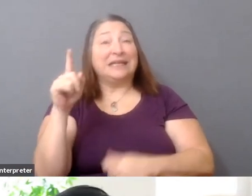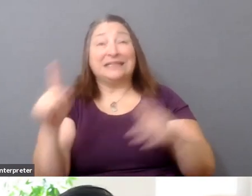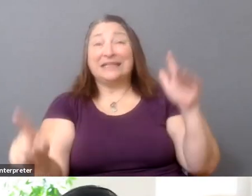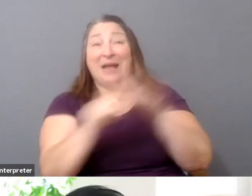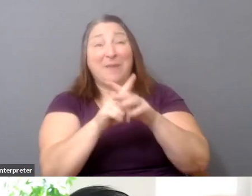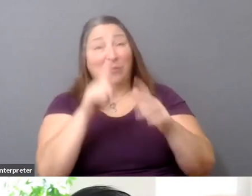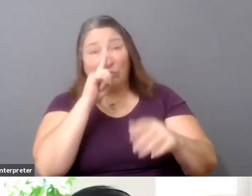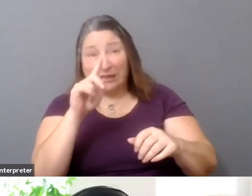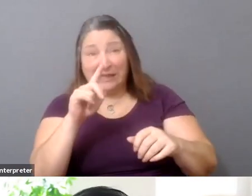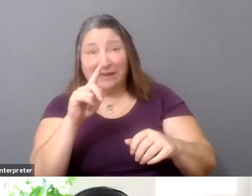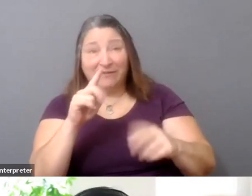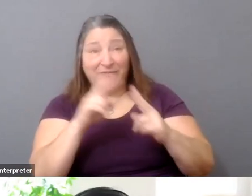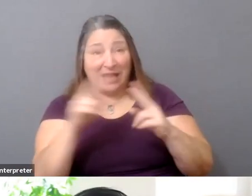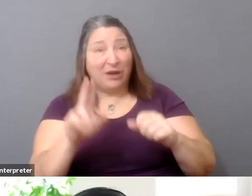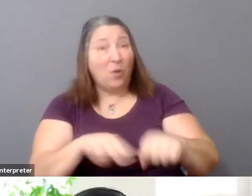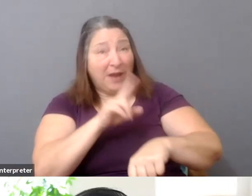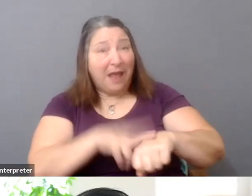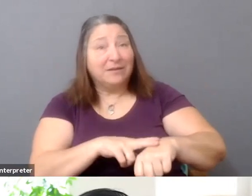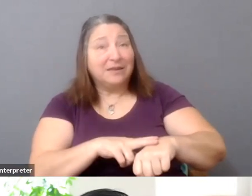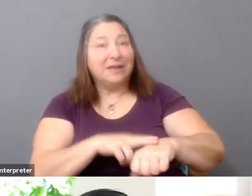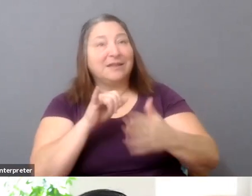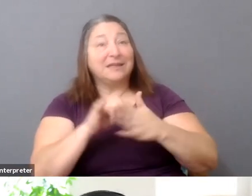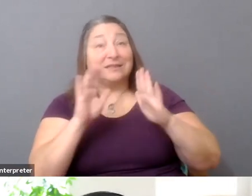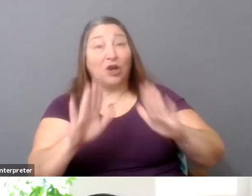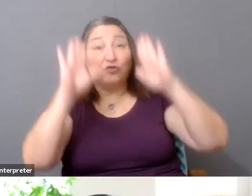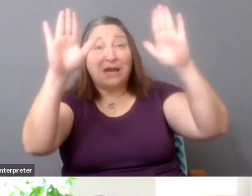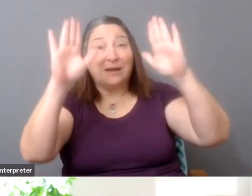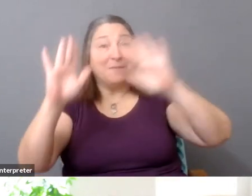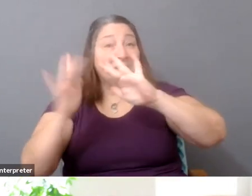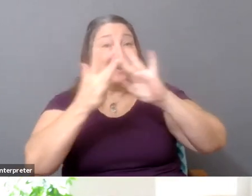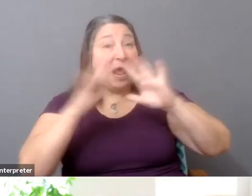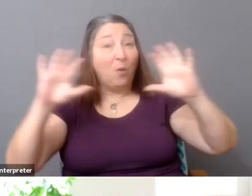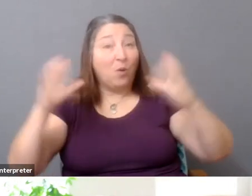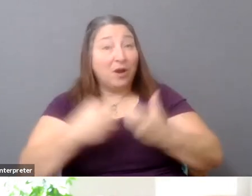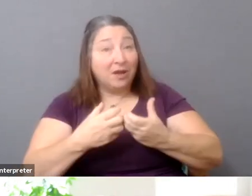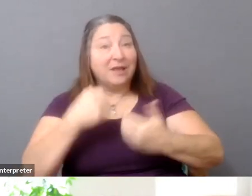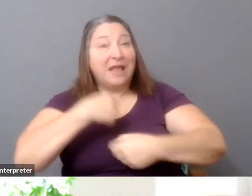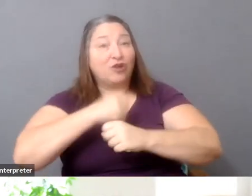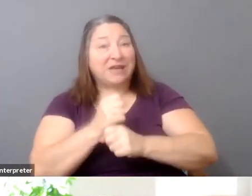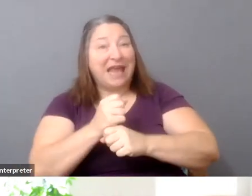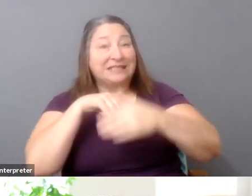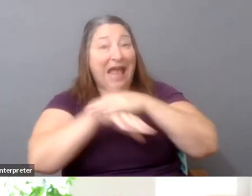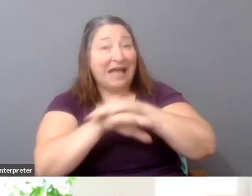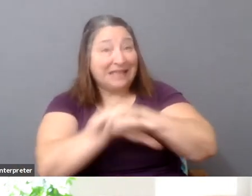and it's this incredible network that happens on Slack and creates access and has now started, I think,